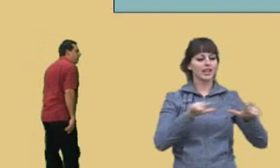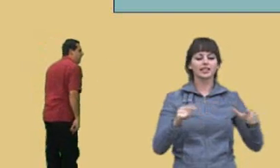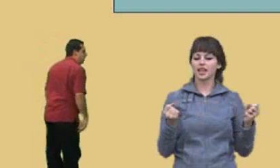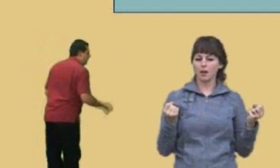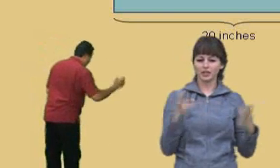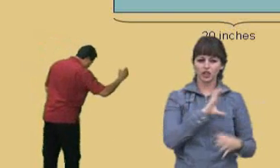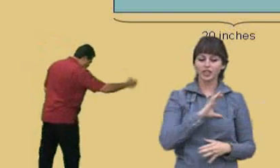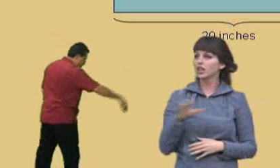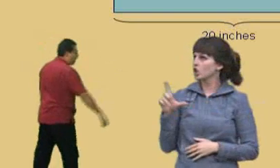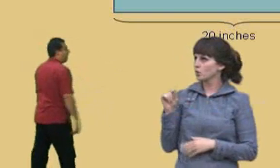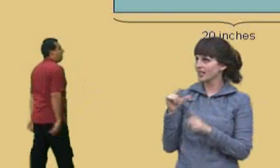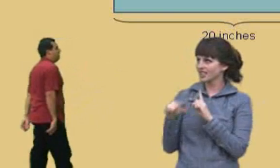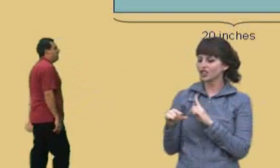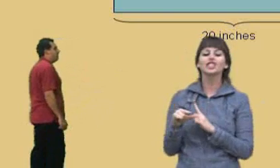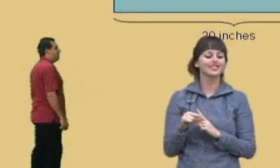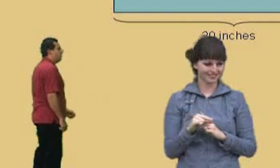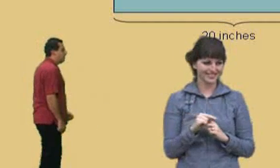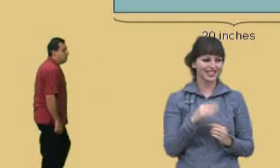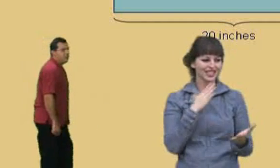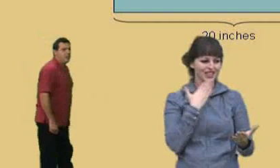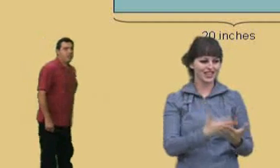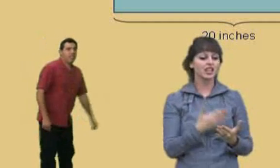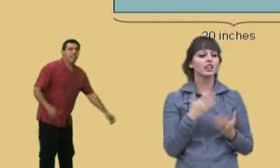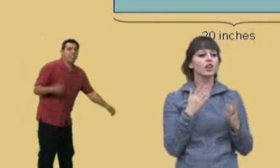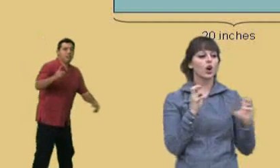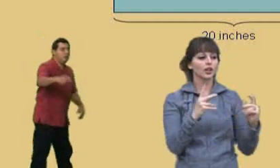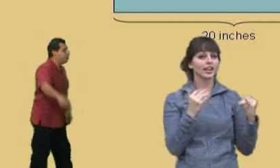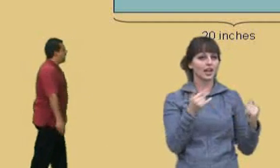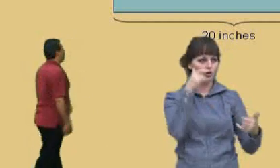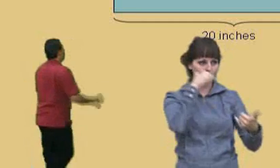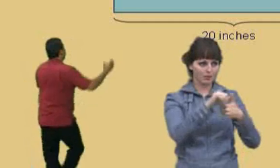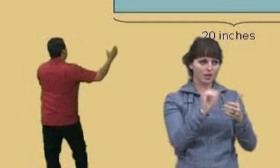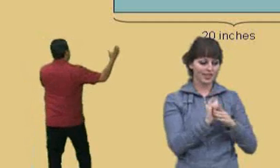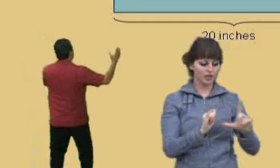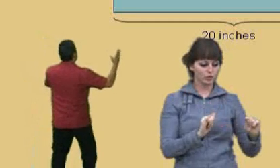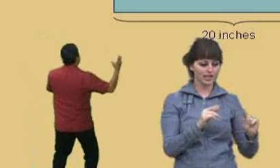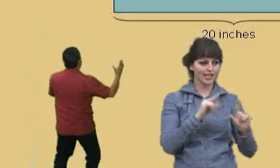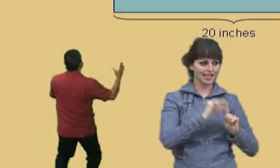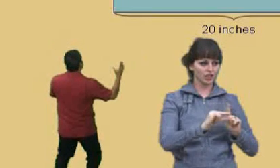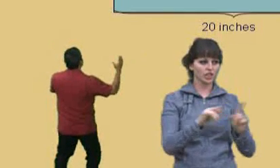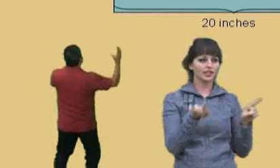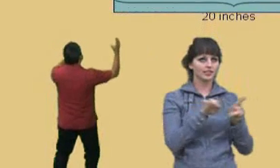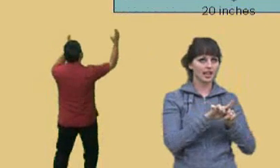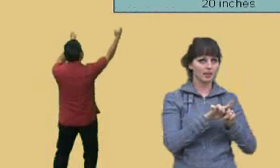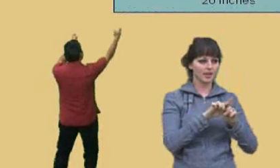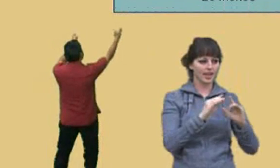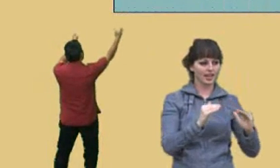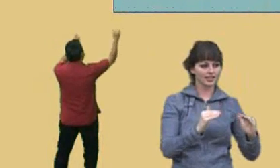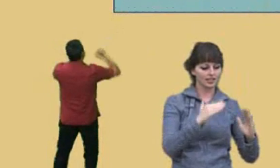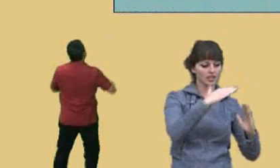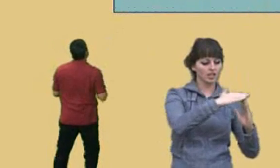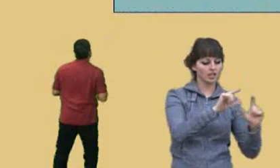Charlie: 20 inches. Professor Perez: 20 inches, that's good. Okay, now remember that 20 inches is the same as the top of that bottom piece there.